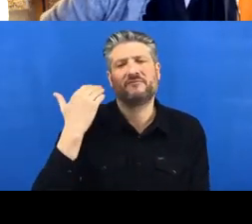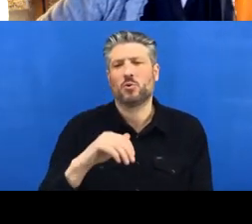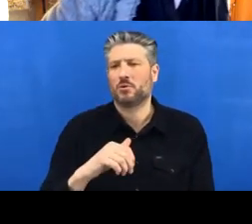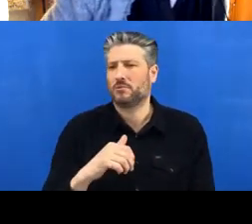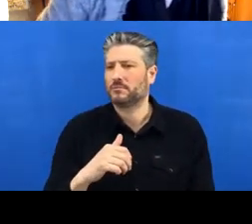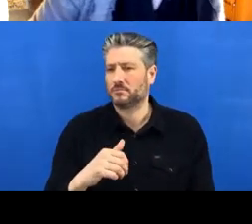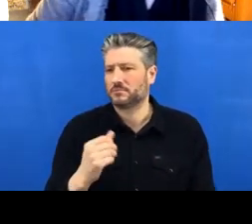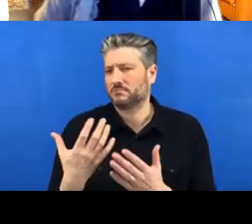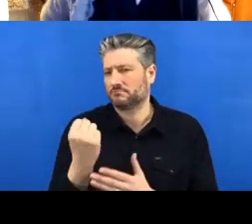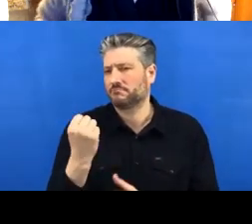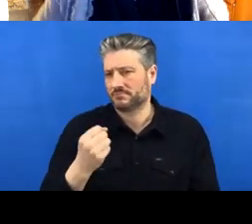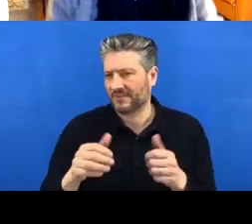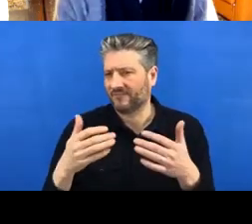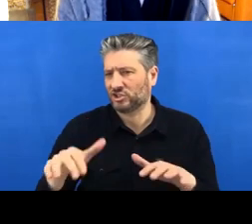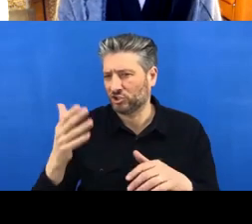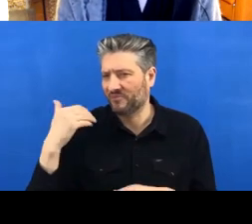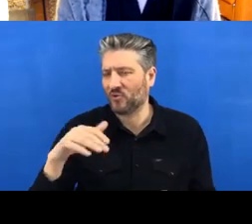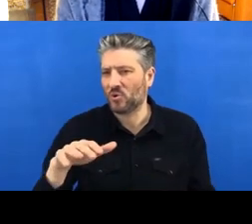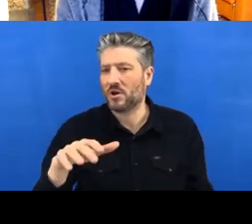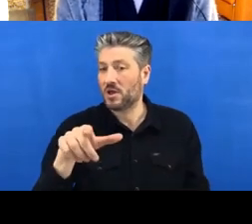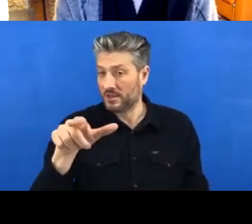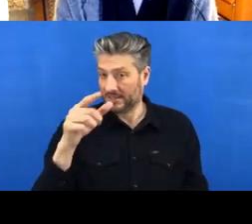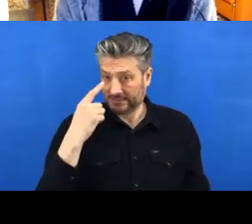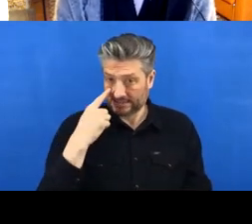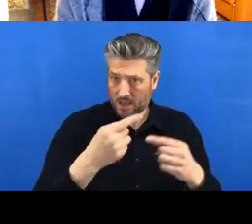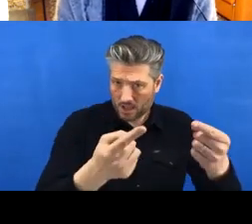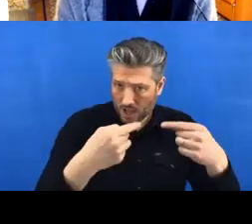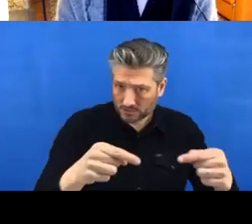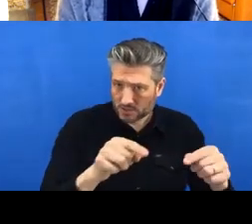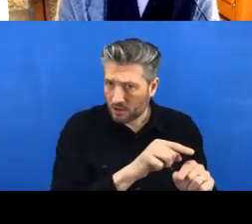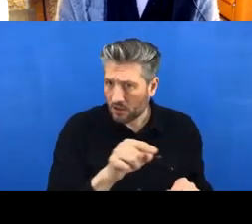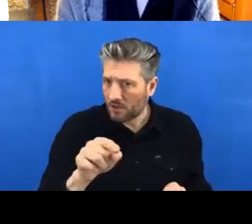So it's got, underneath it says ‘forked from’ so you can see where it came from.